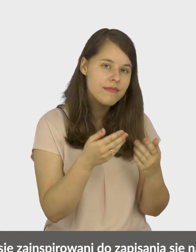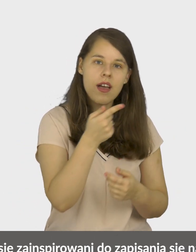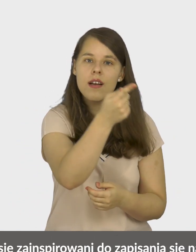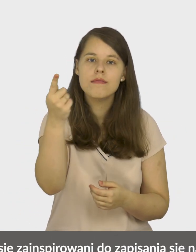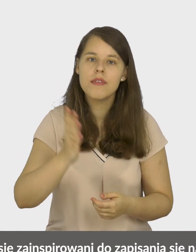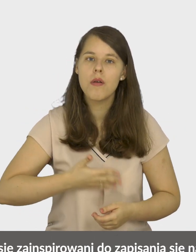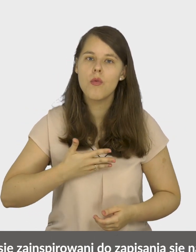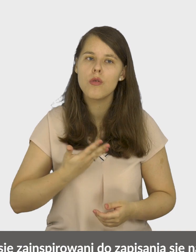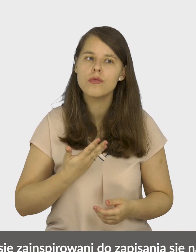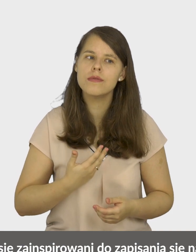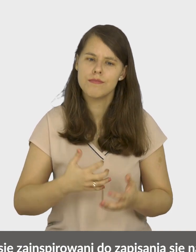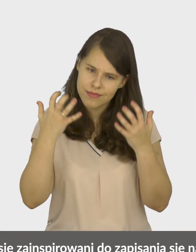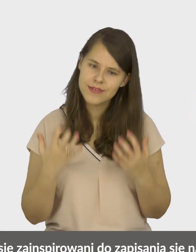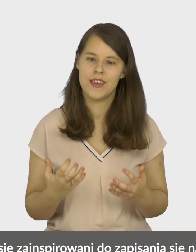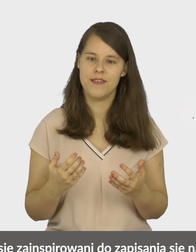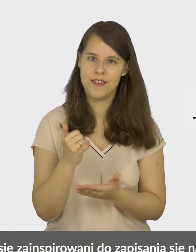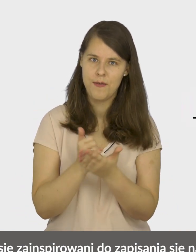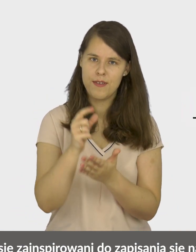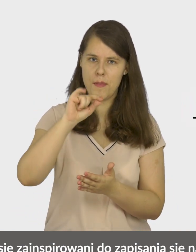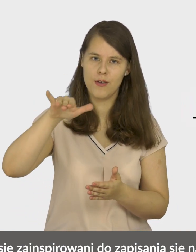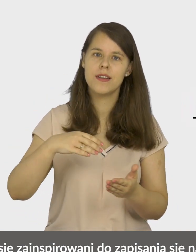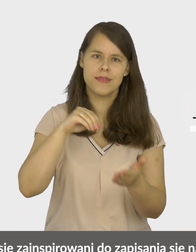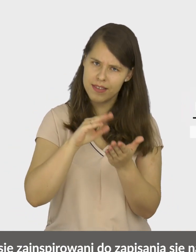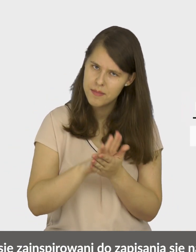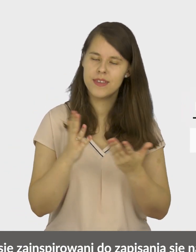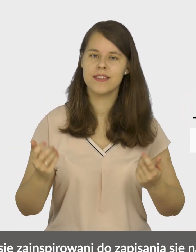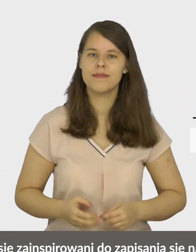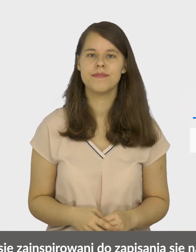feel inspired to enroll in a sign language course?